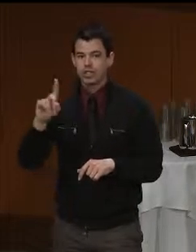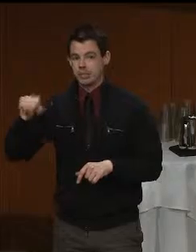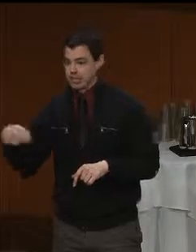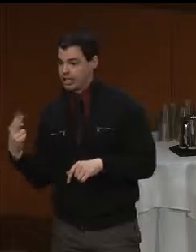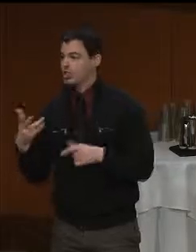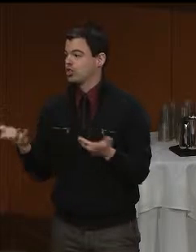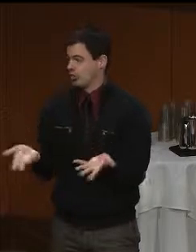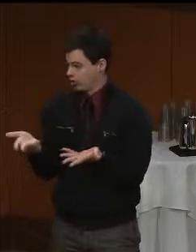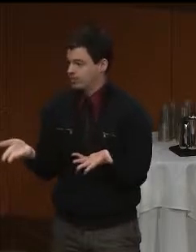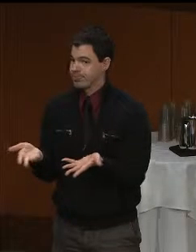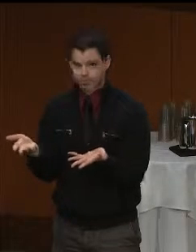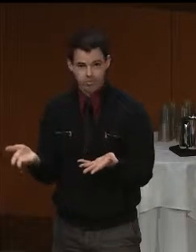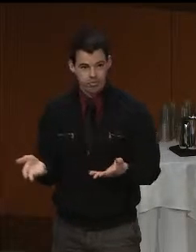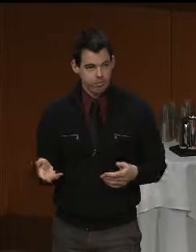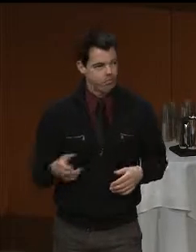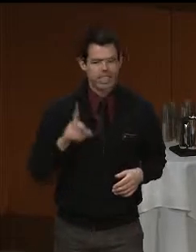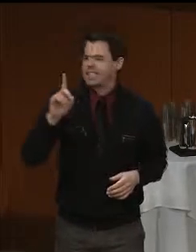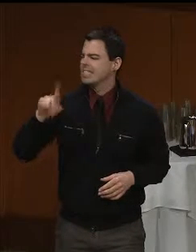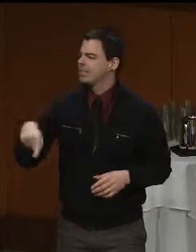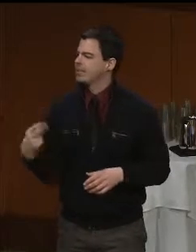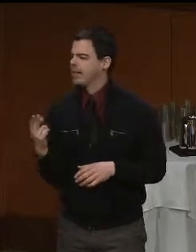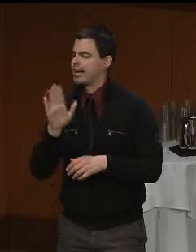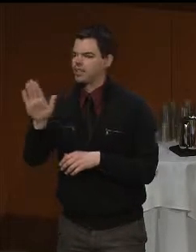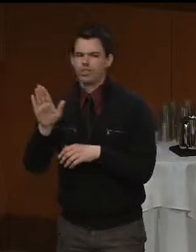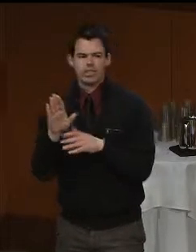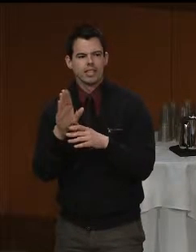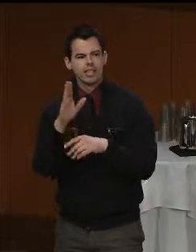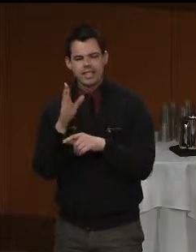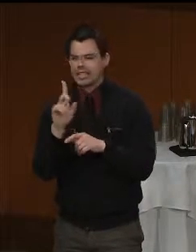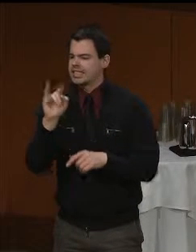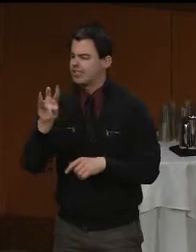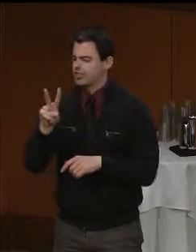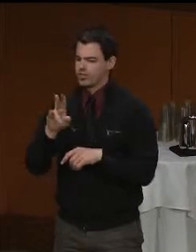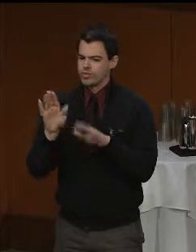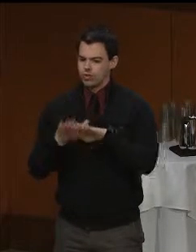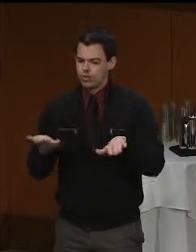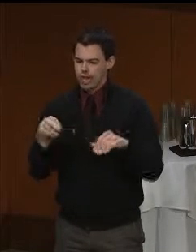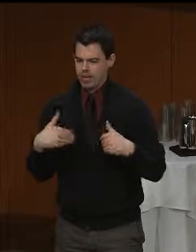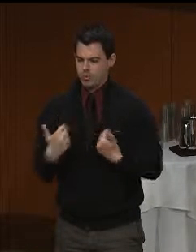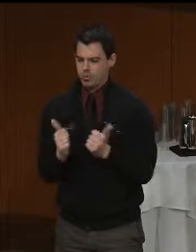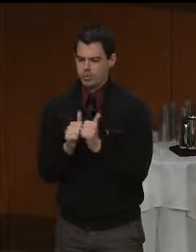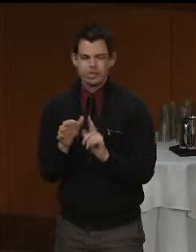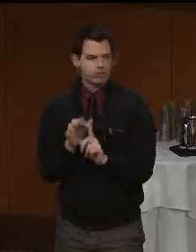from DPH's Division for Children and Youth with Special Health Needs, and I would encourage